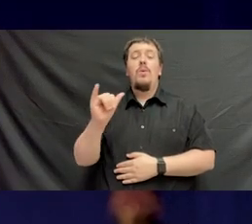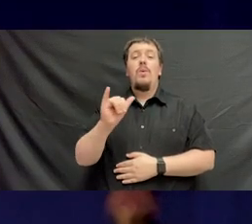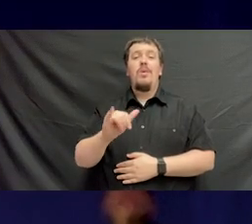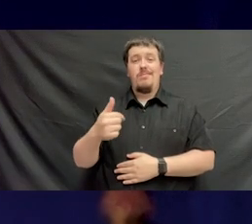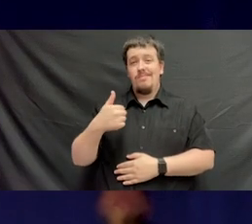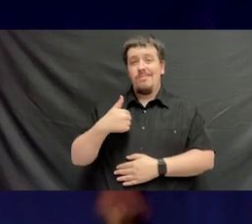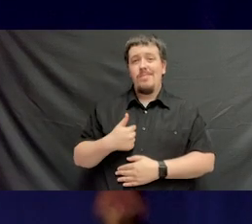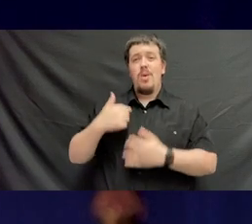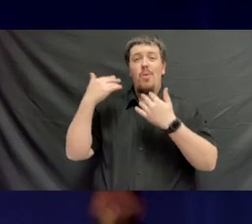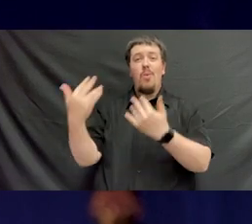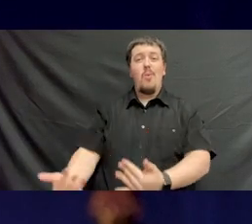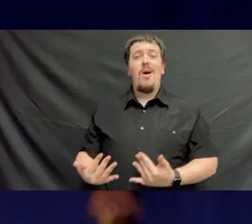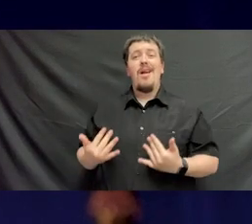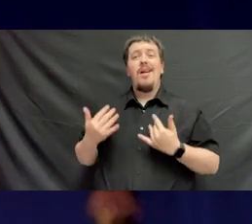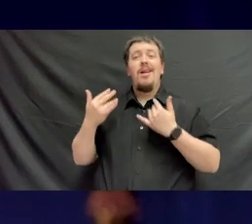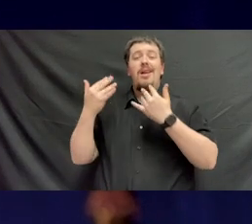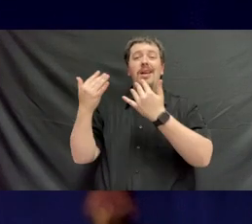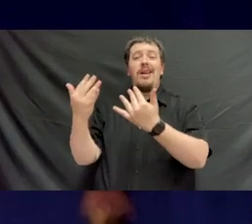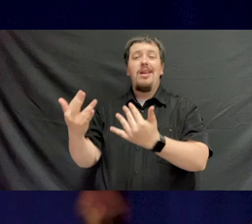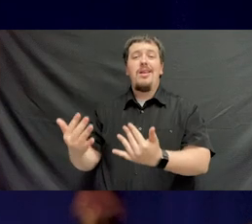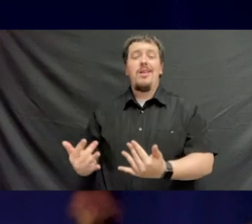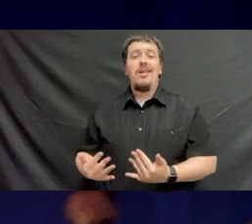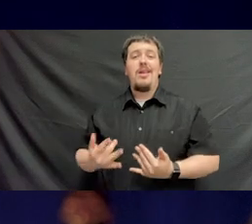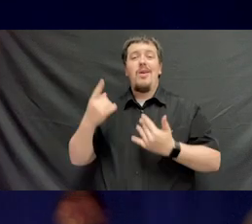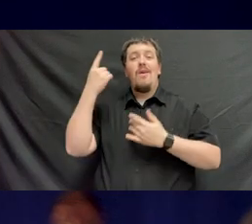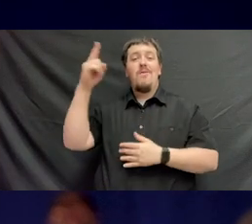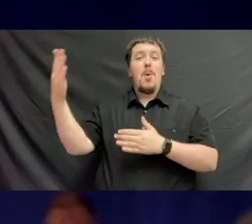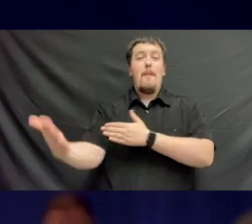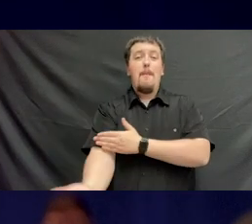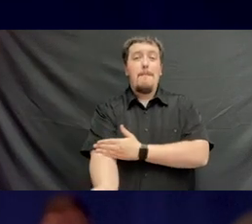And I've been waiting for the morning